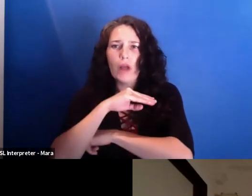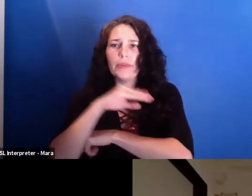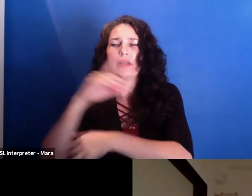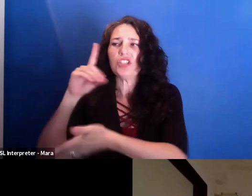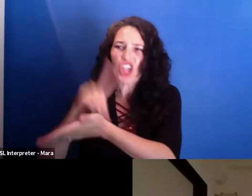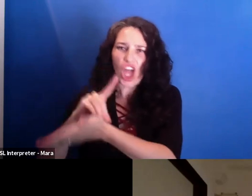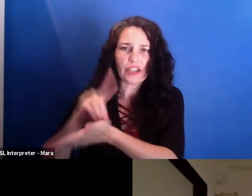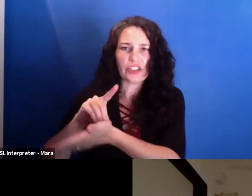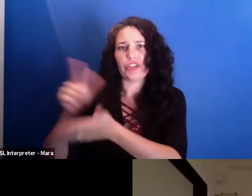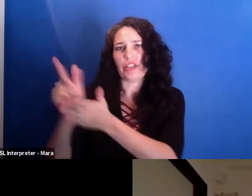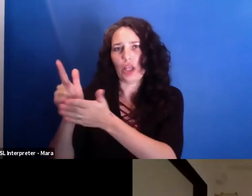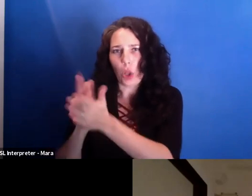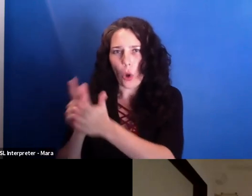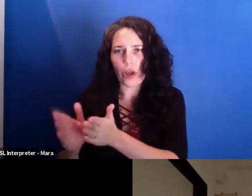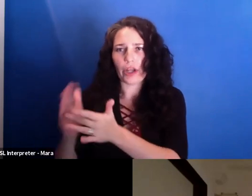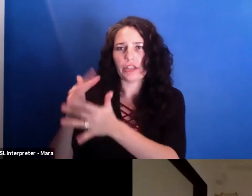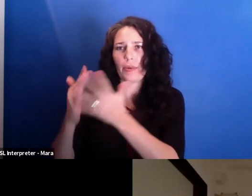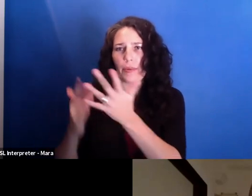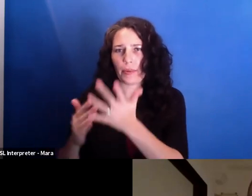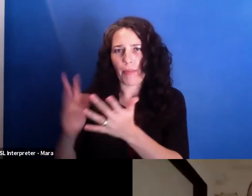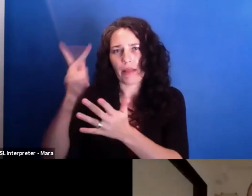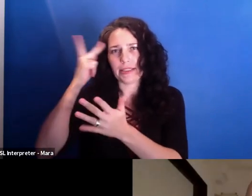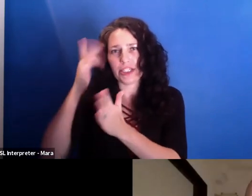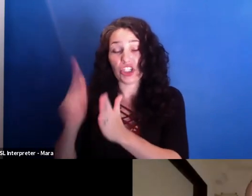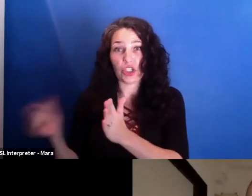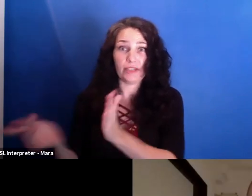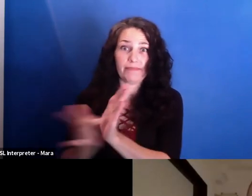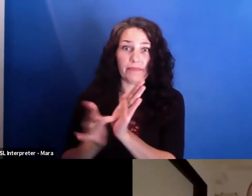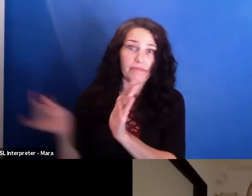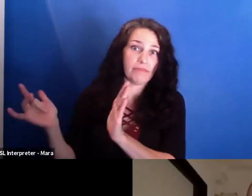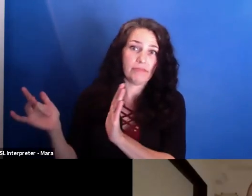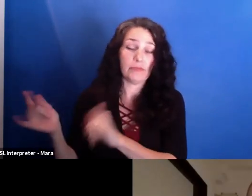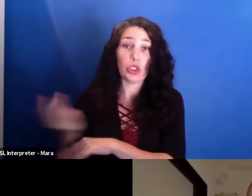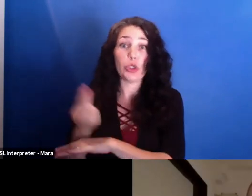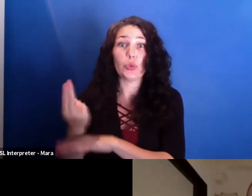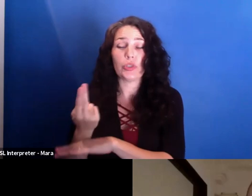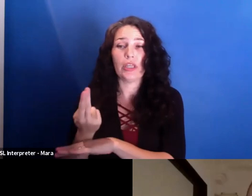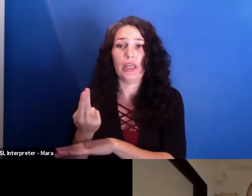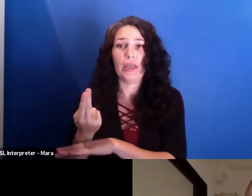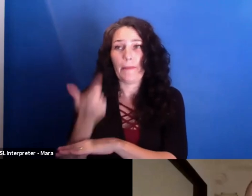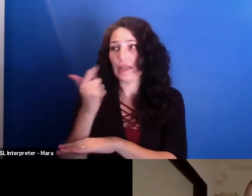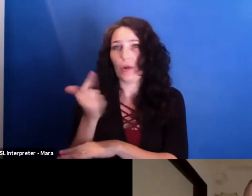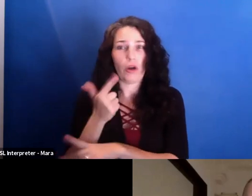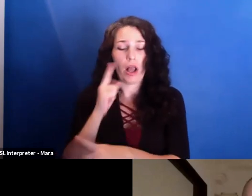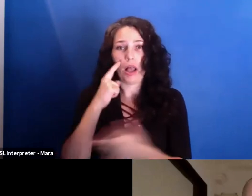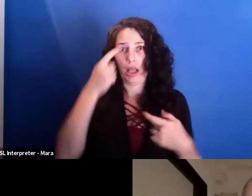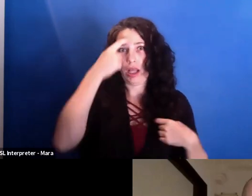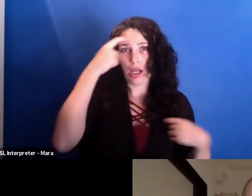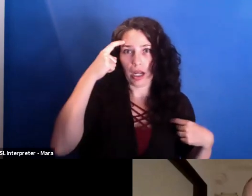And the team around Tolontan were the first ones to wake up and say, like, wait a minute, no. These are all lies.